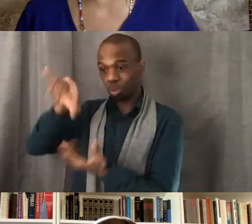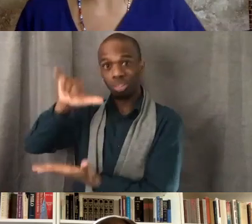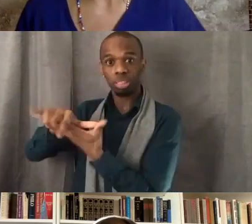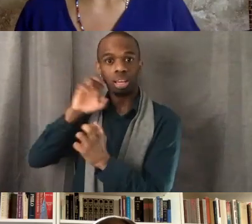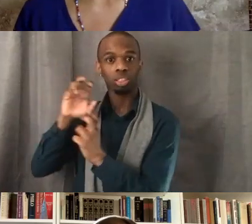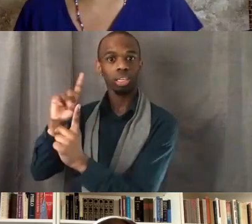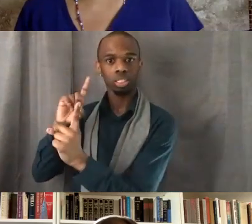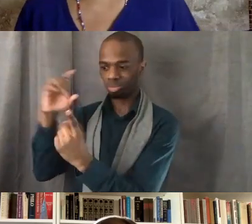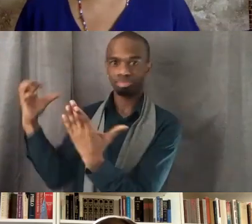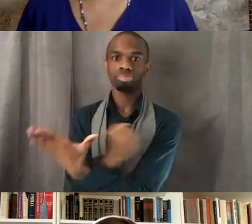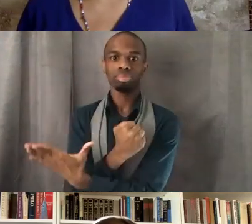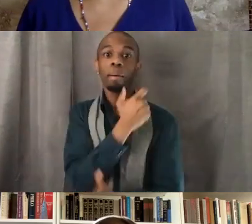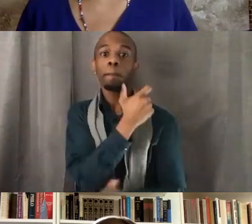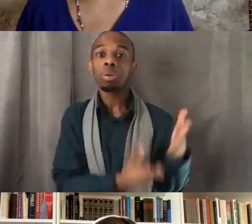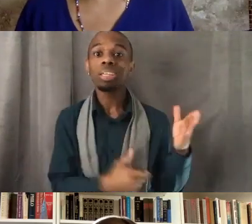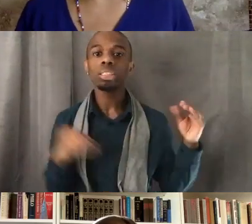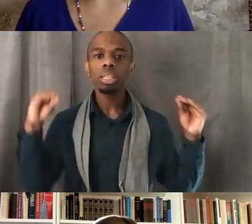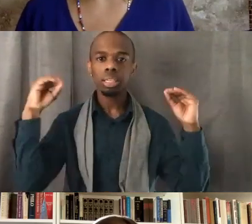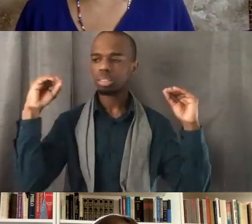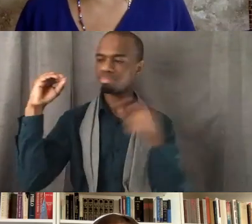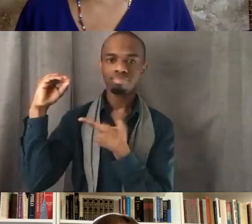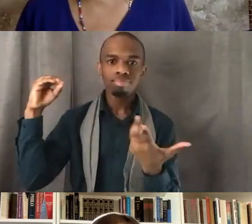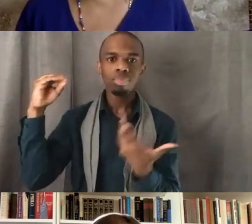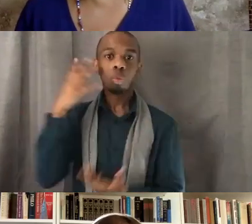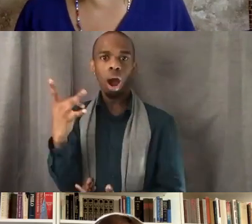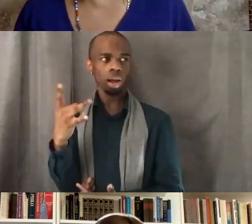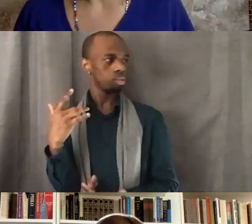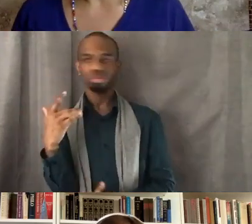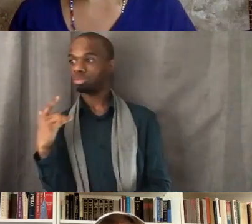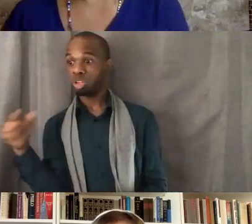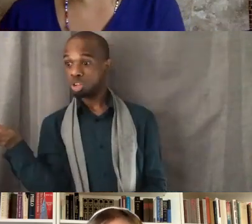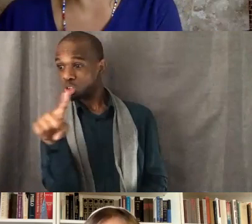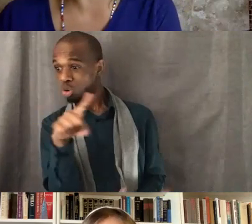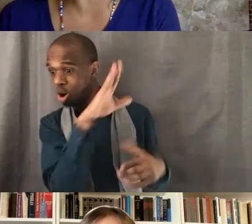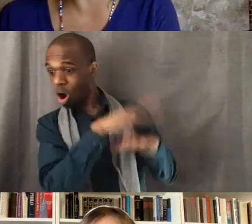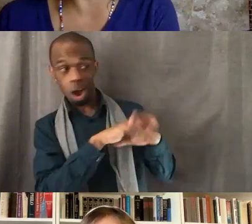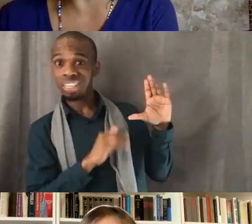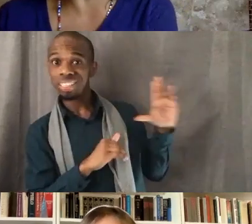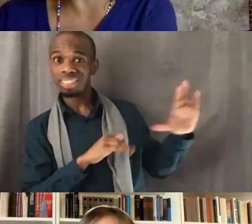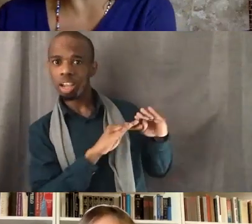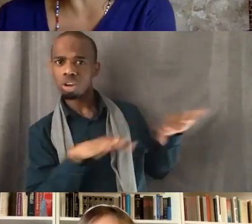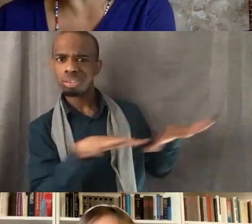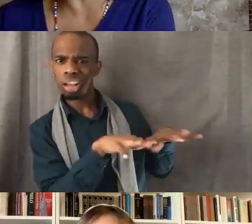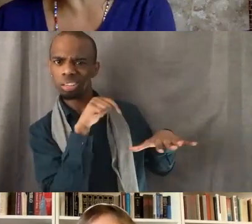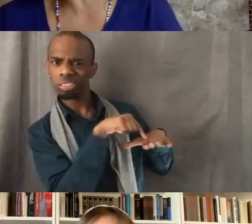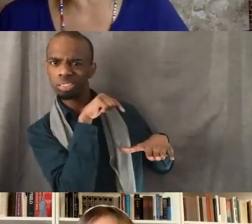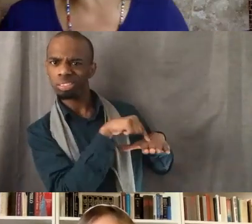that's you're on their land. So how do you do a land acknowledgement say this land